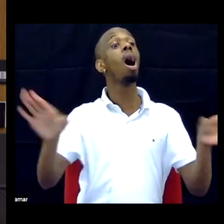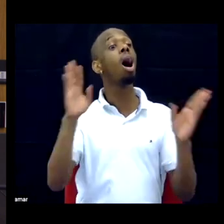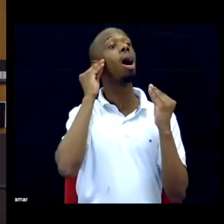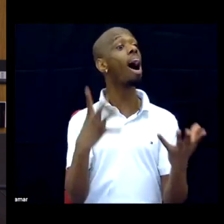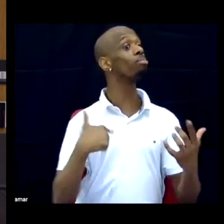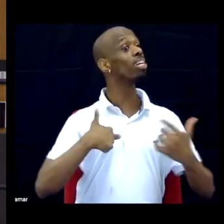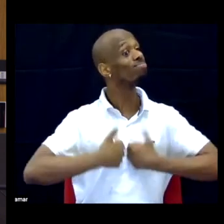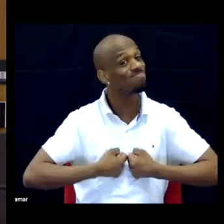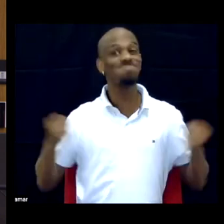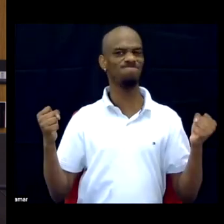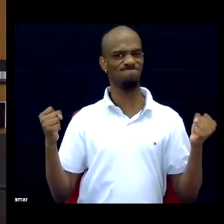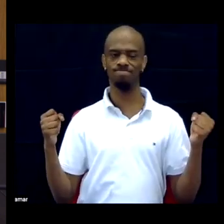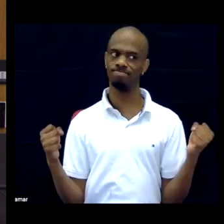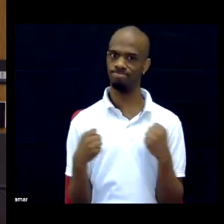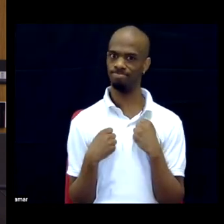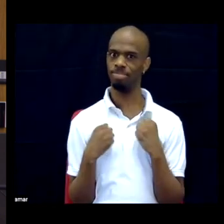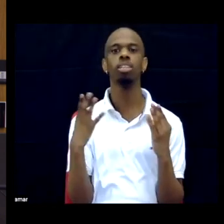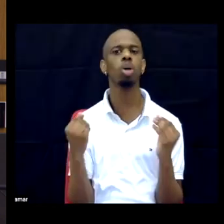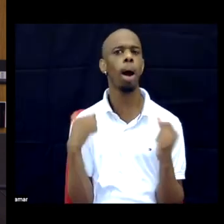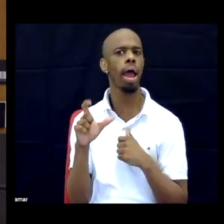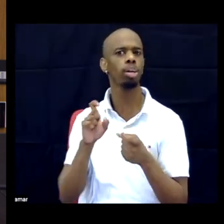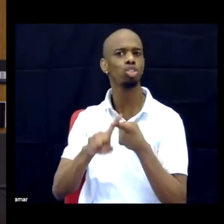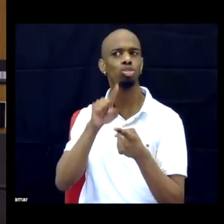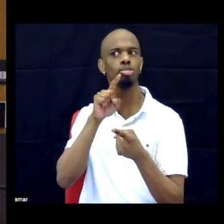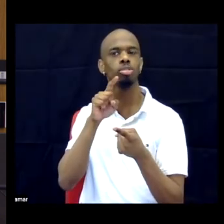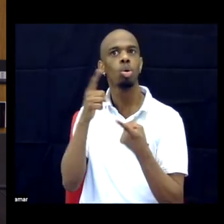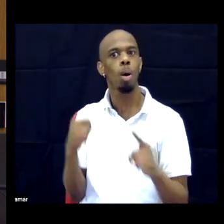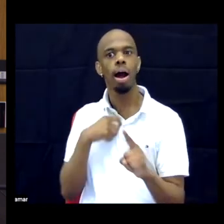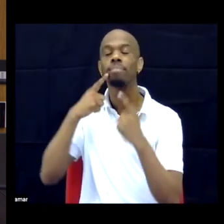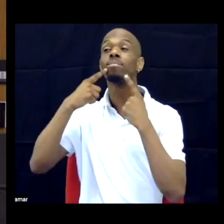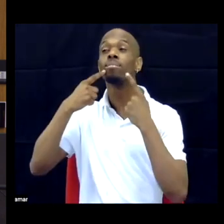And doing these interviews with black disabled activists is what tipped to for me, really